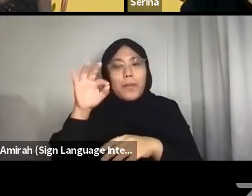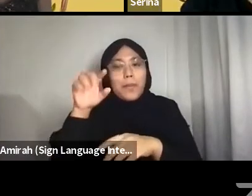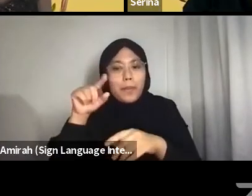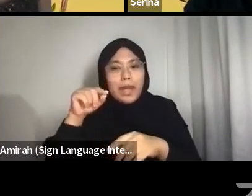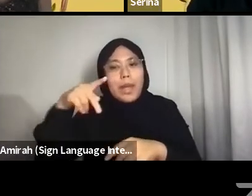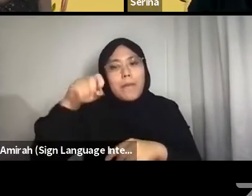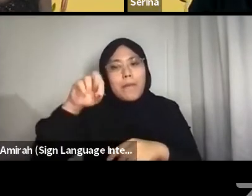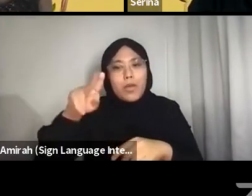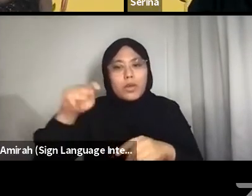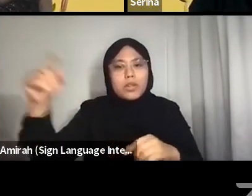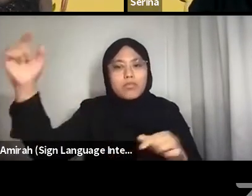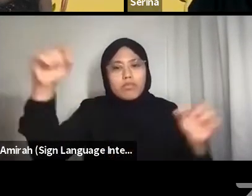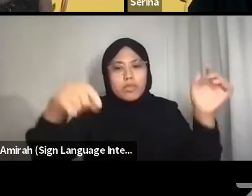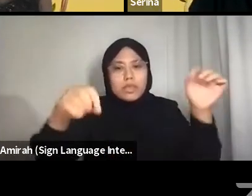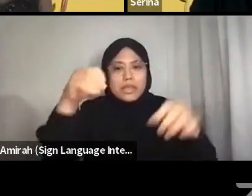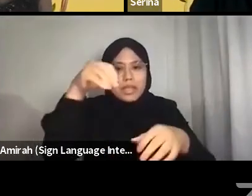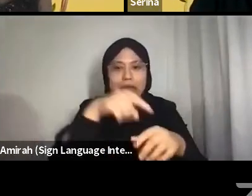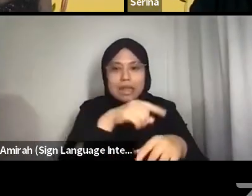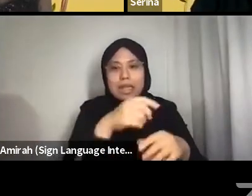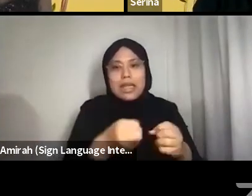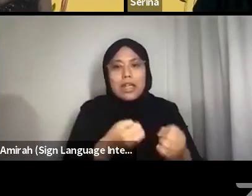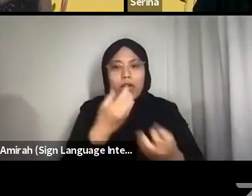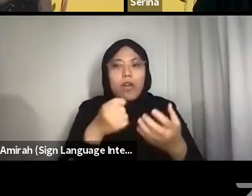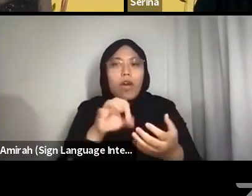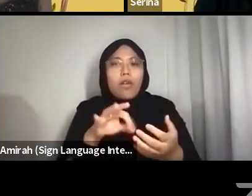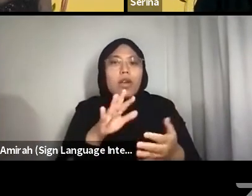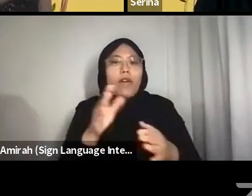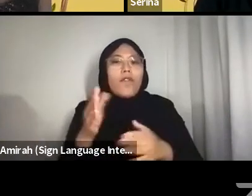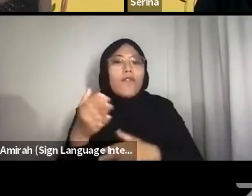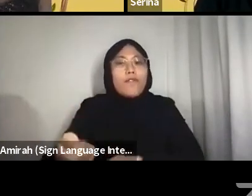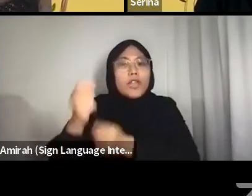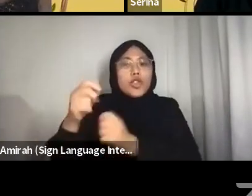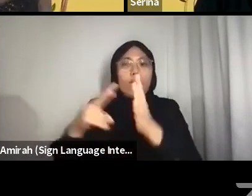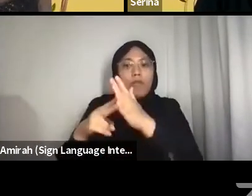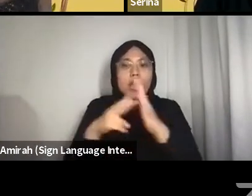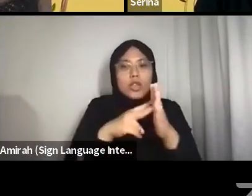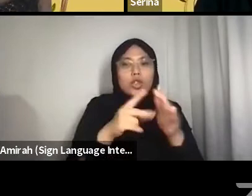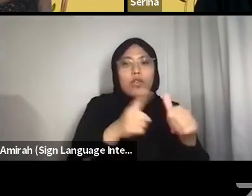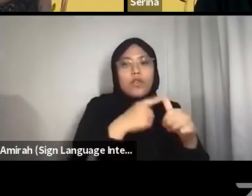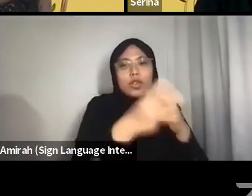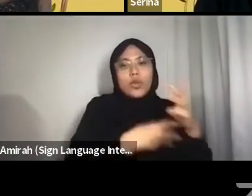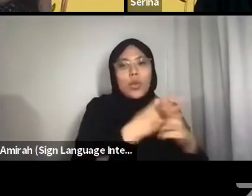In my work Sekali Lagi!, I ask: Are the fishermen not our people too?